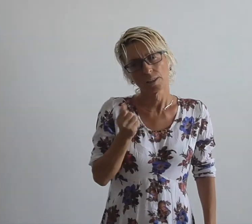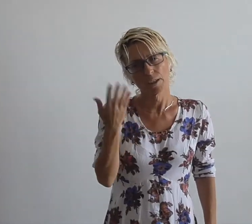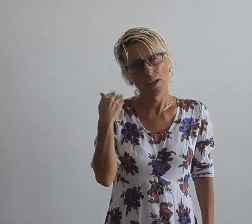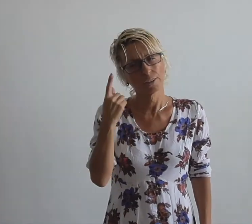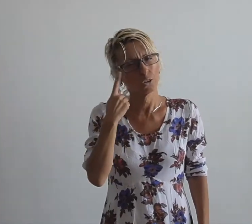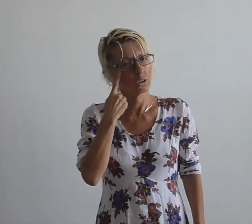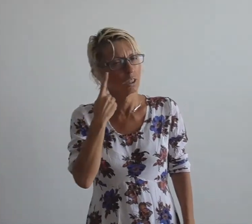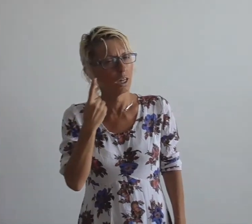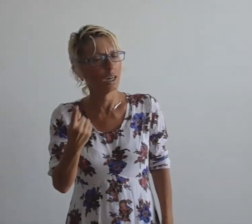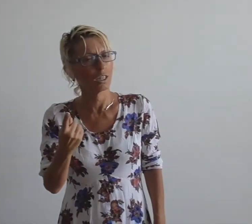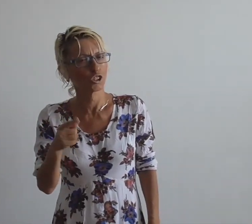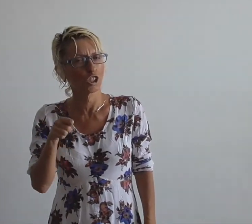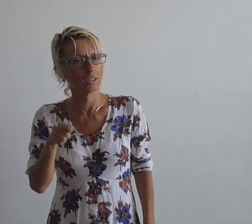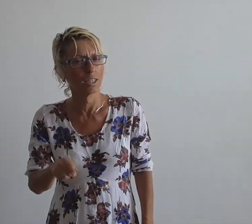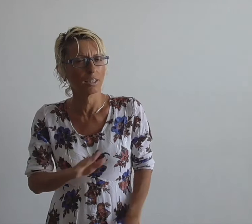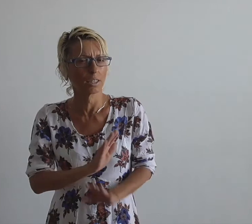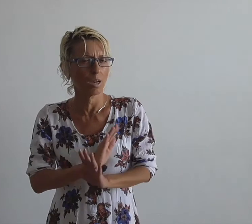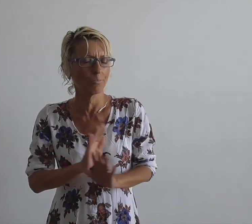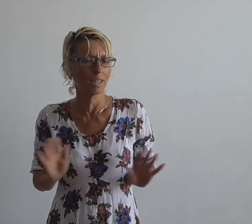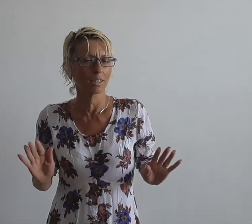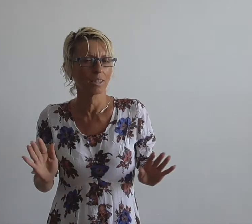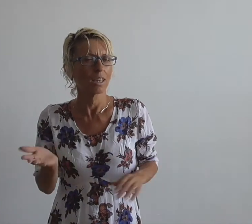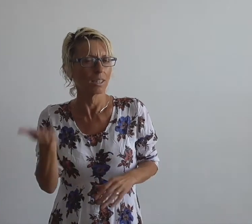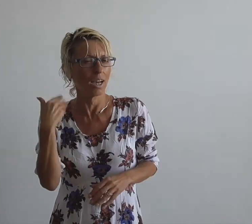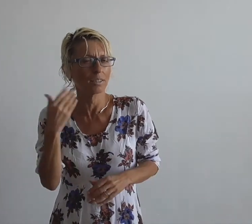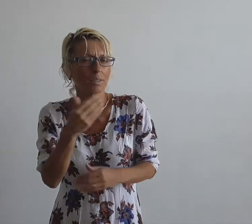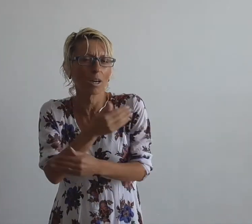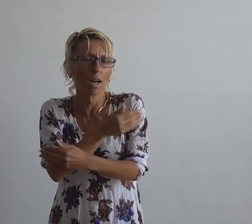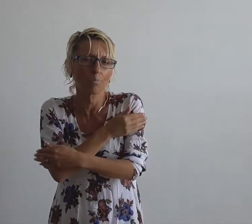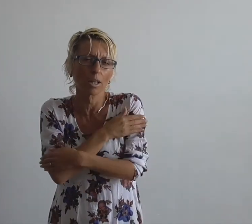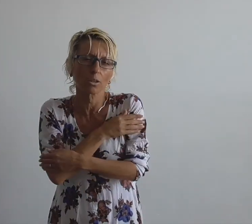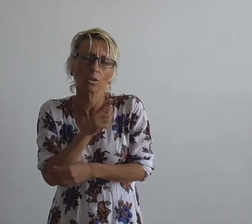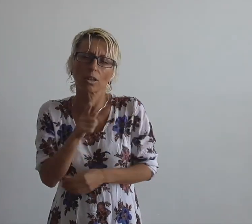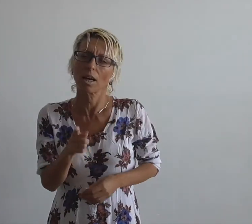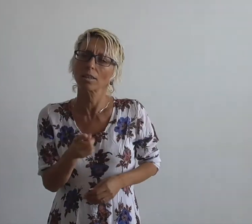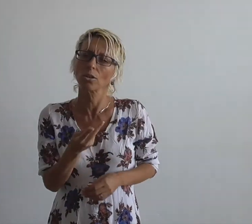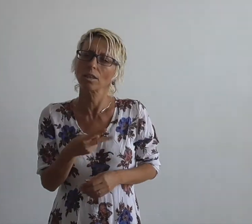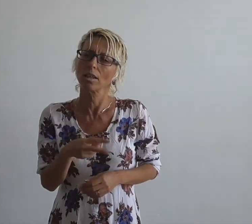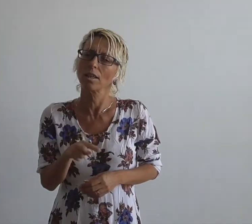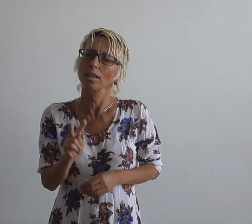If I had known that it would end I would have hugged you more